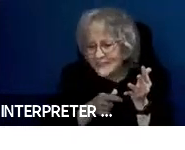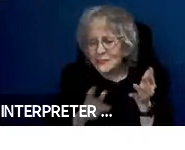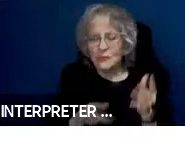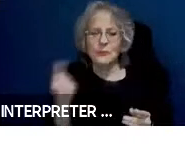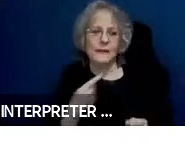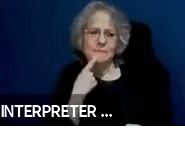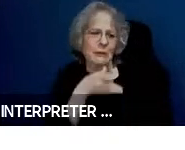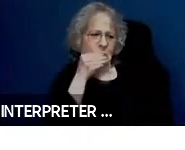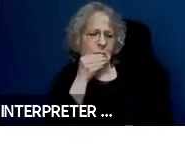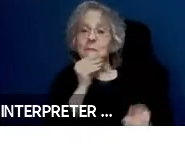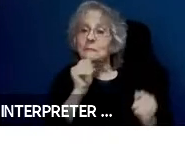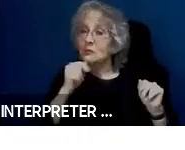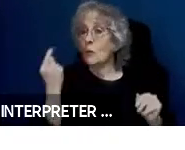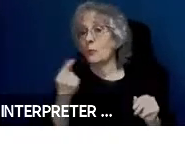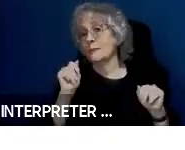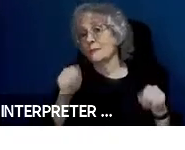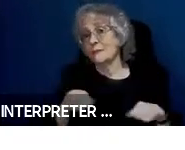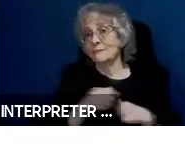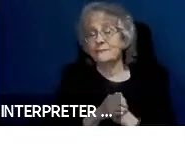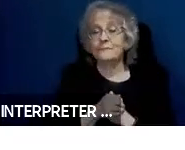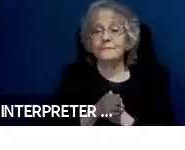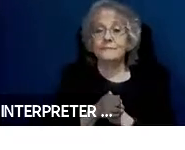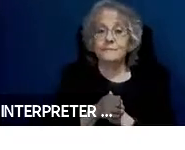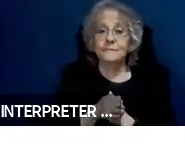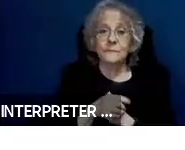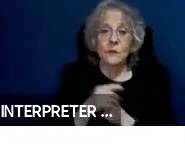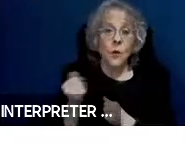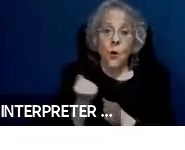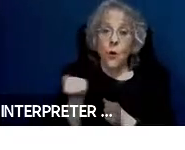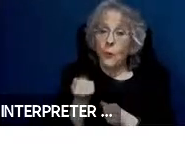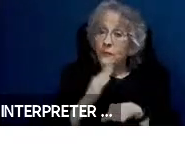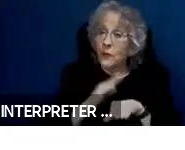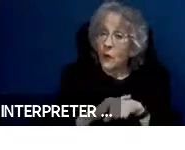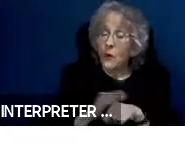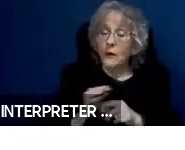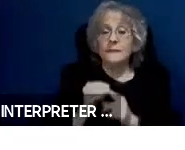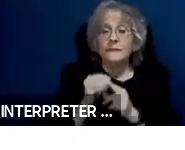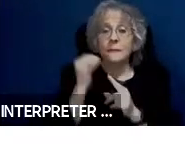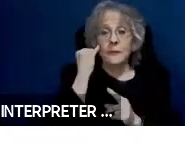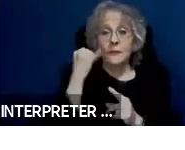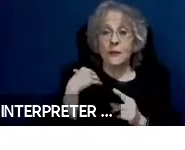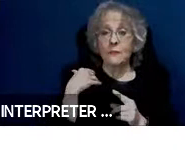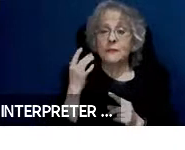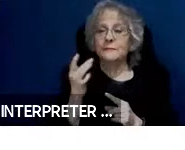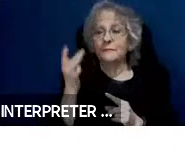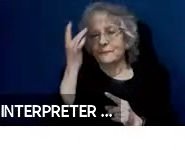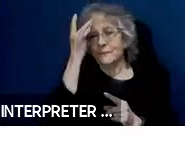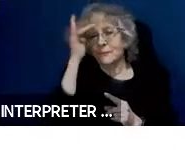or as Aaron said maybe it is always on except if you have a smart device or some other key,